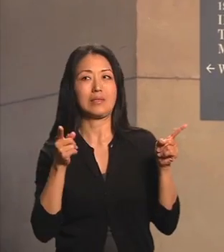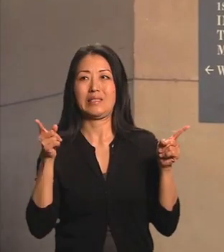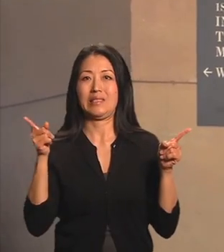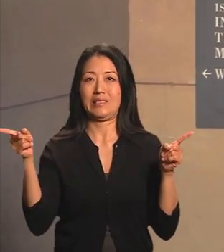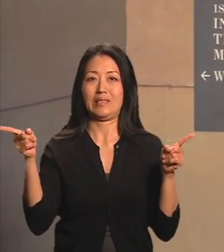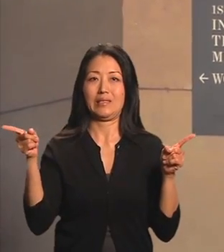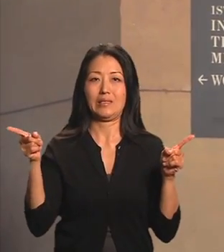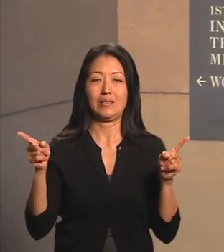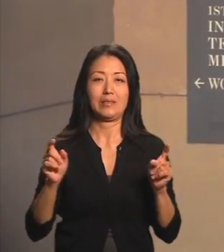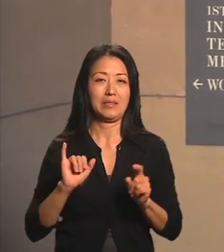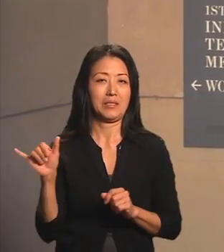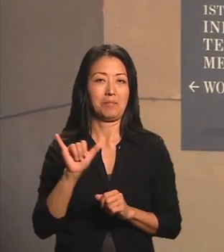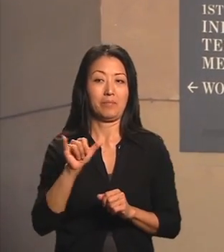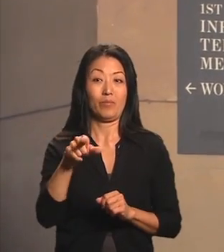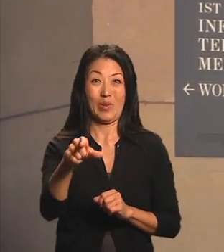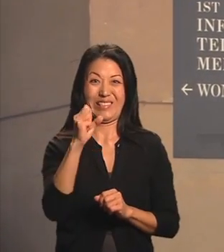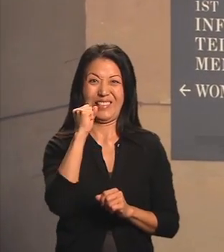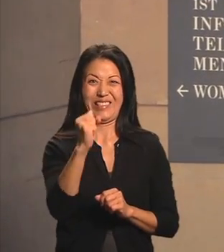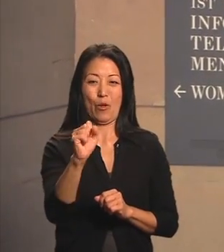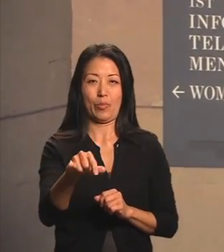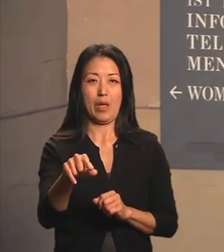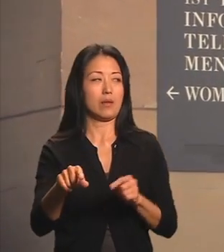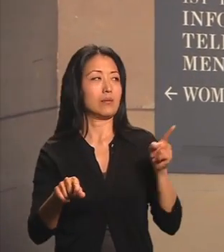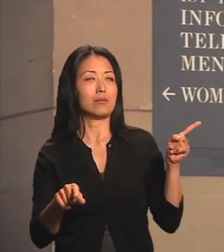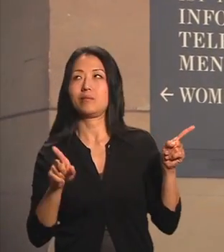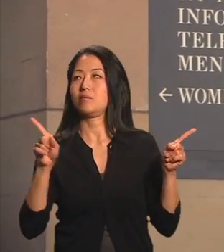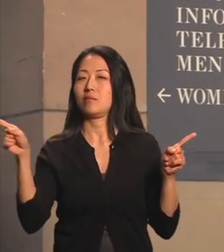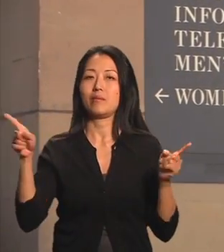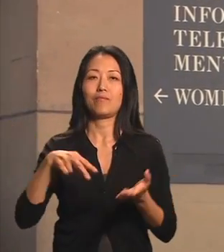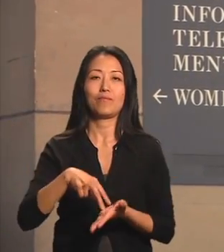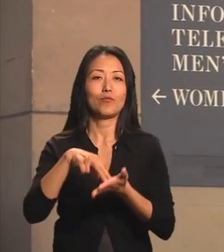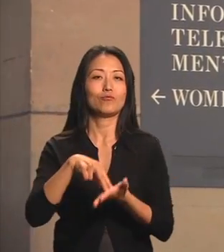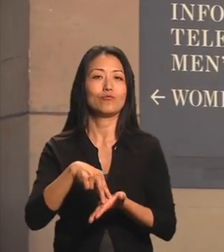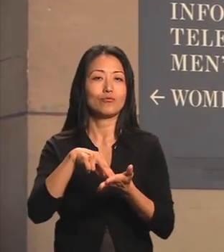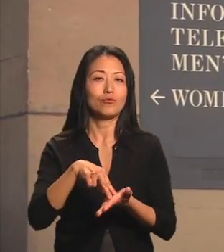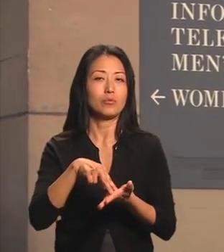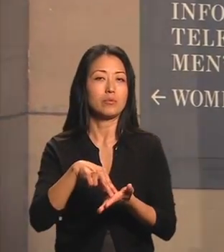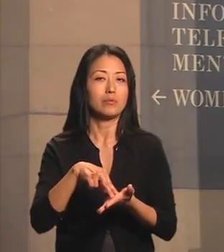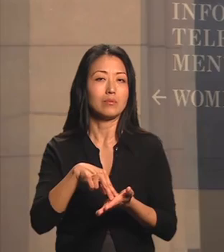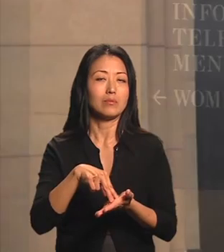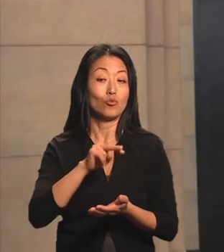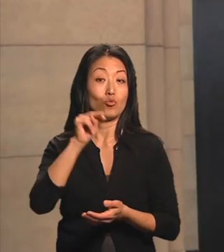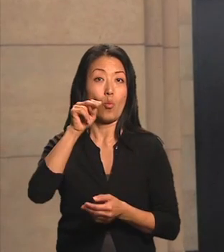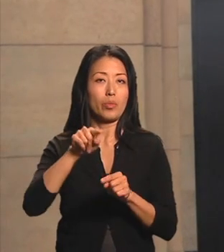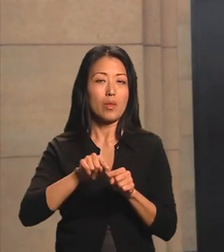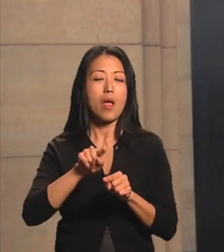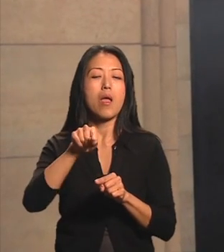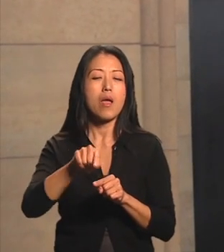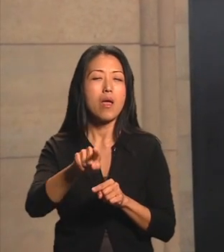Once inside, you will be on the north side and you can follow the signs to the two elevators in the south hall